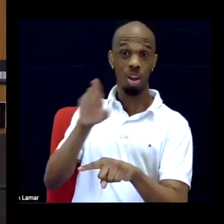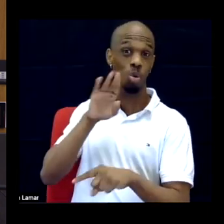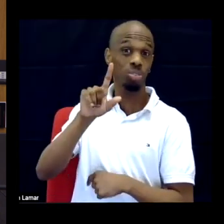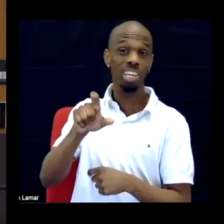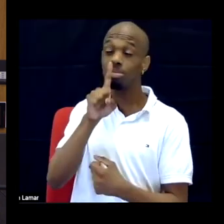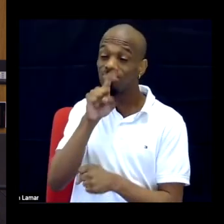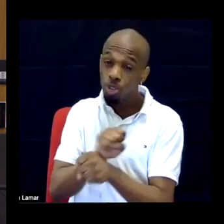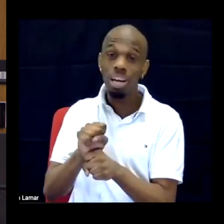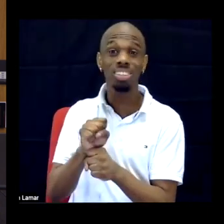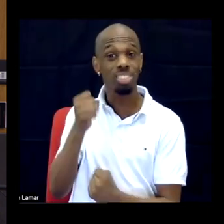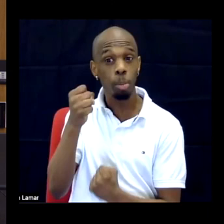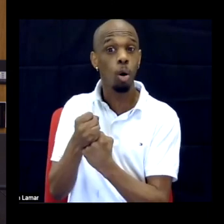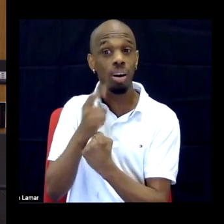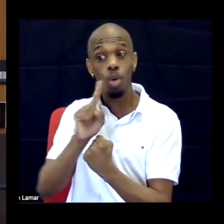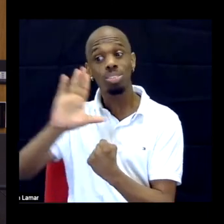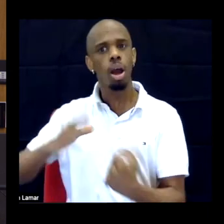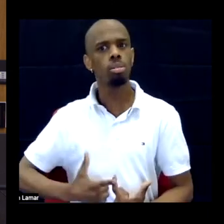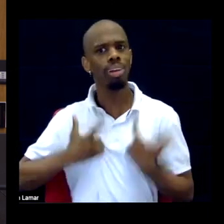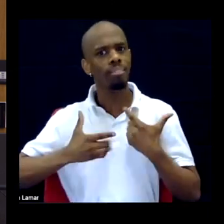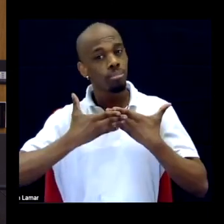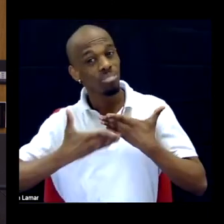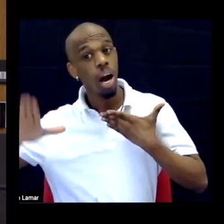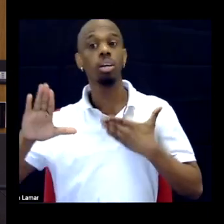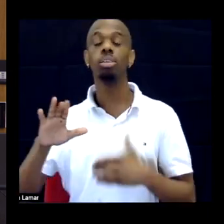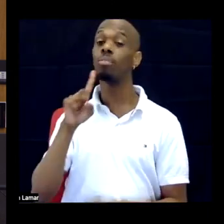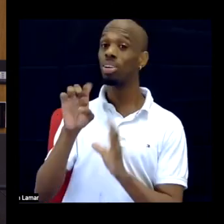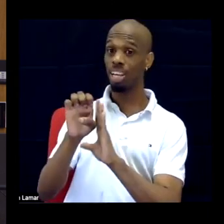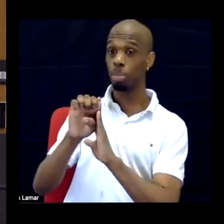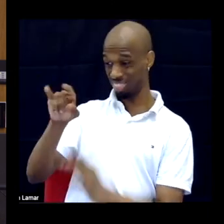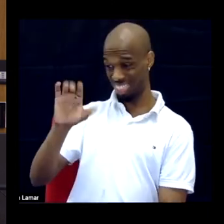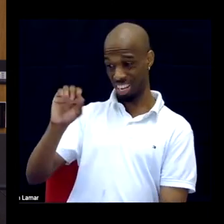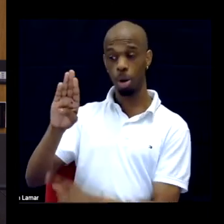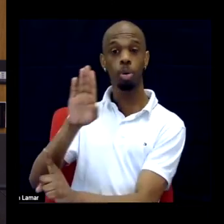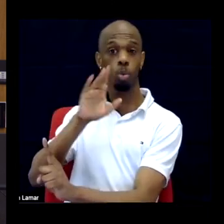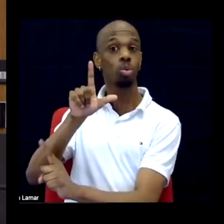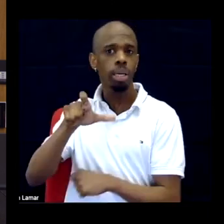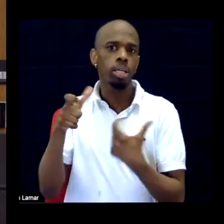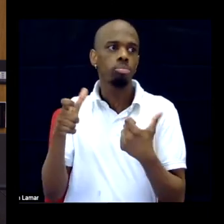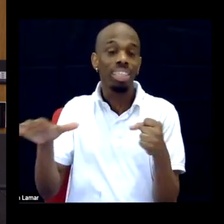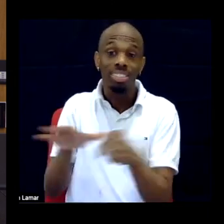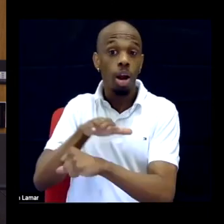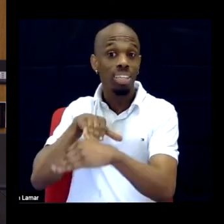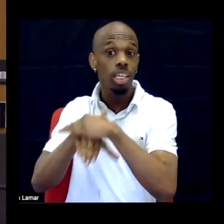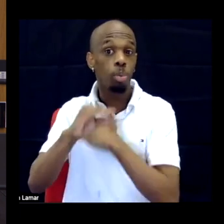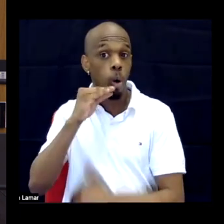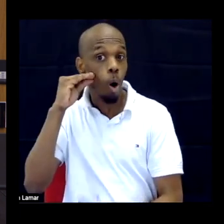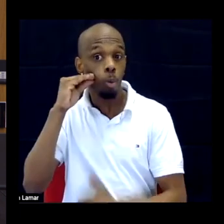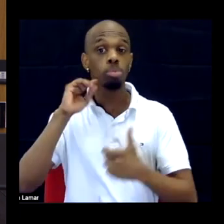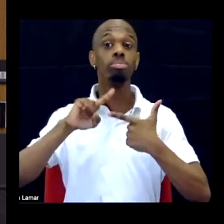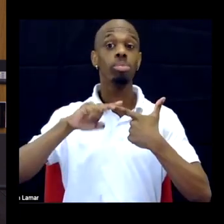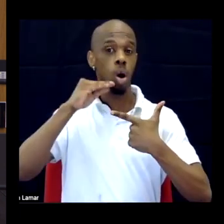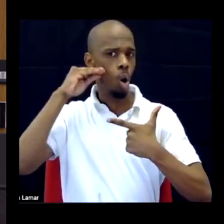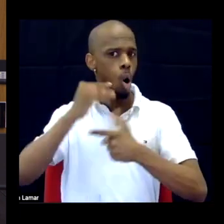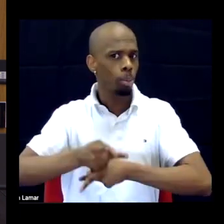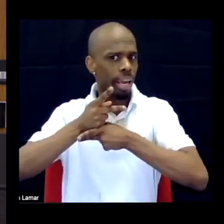That means that Jacob Blake needs a new home and home care and needs significant therapy